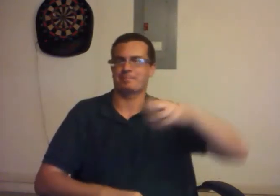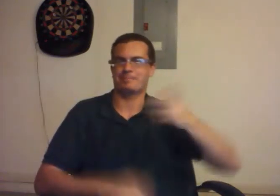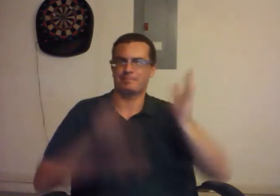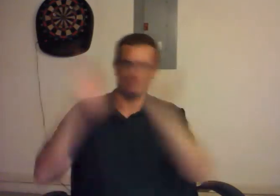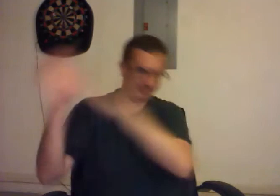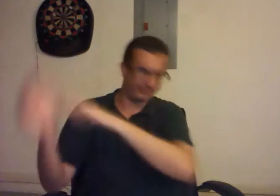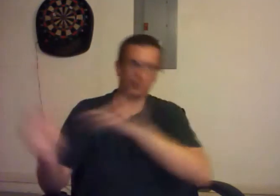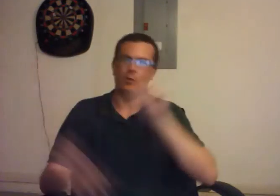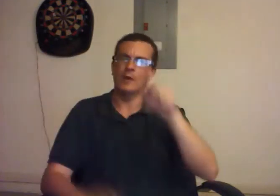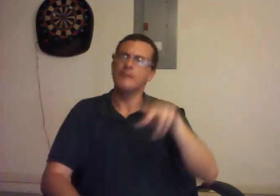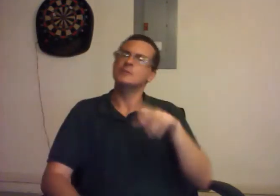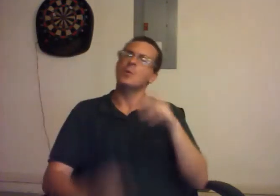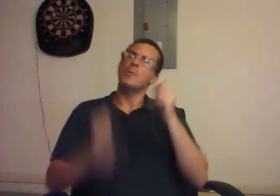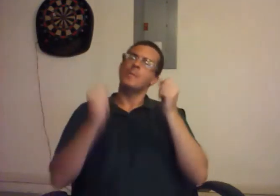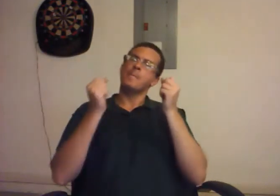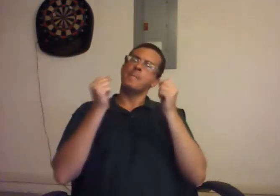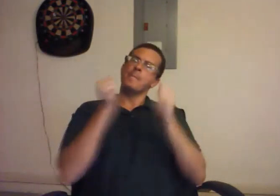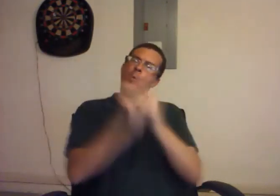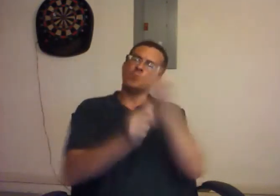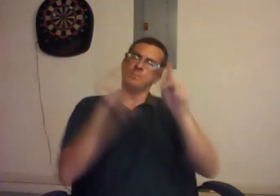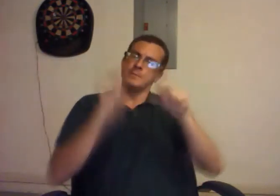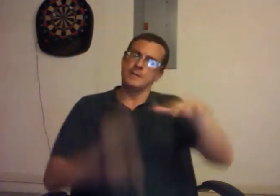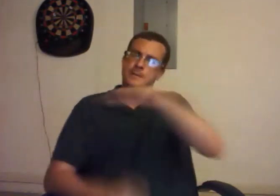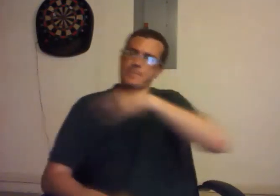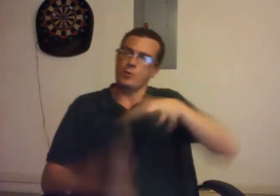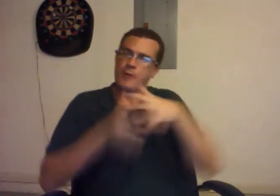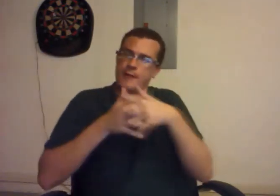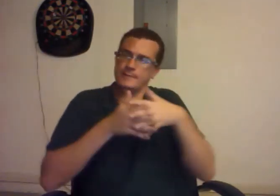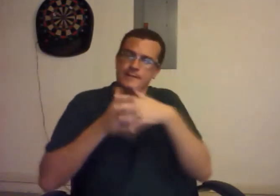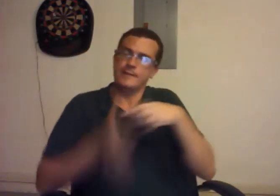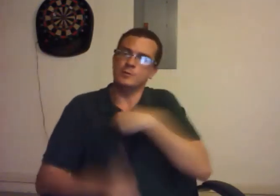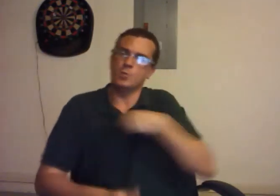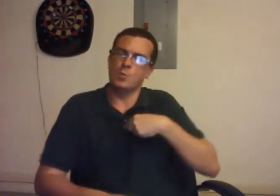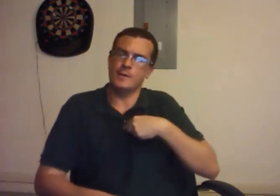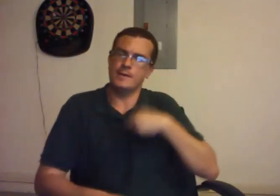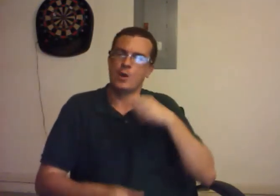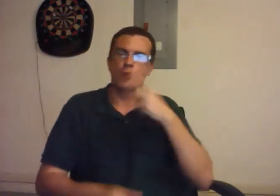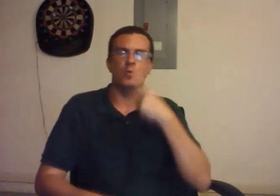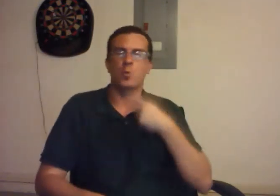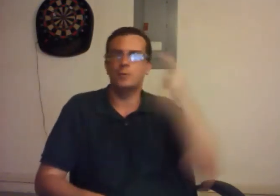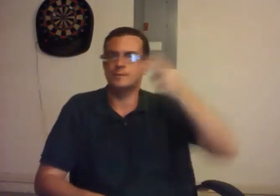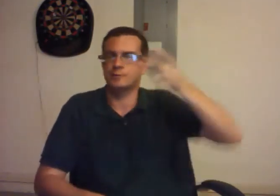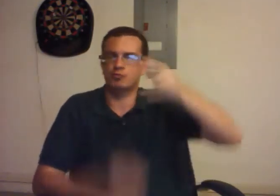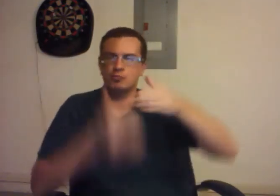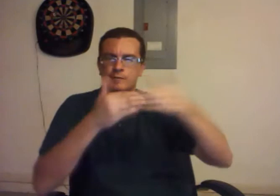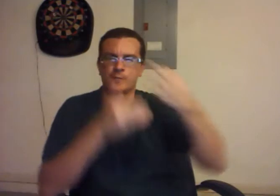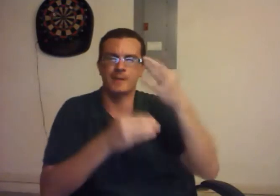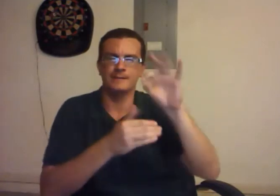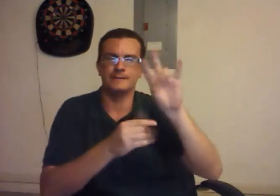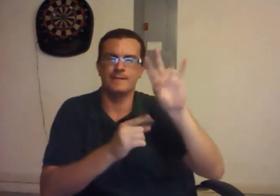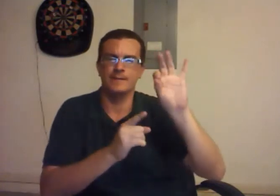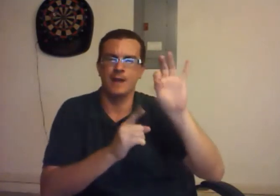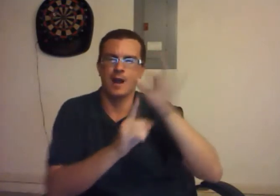So most people in America, we are told the history of our interactions with Iran from 1979 on.